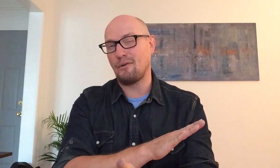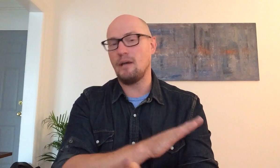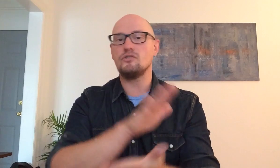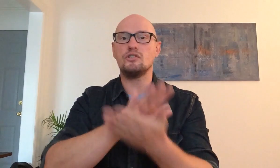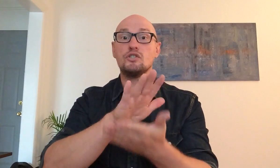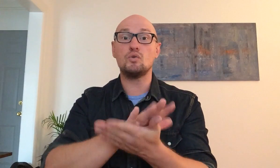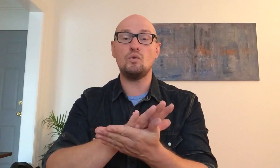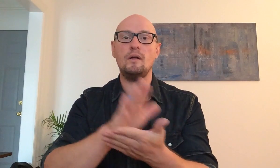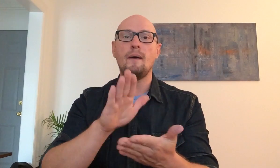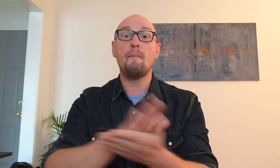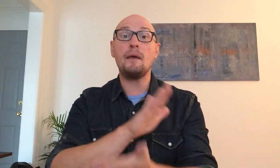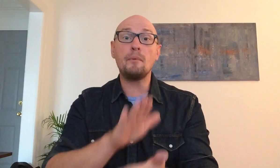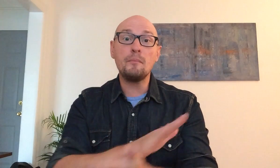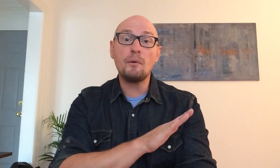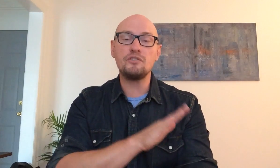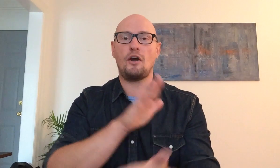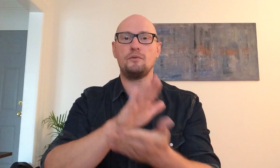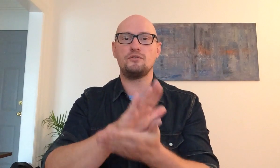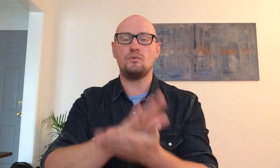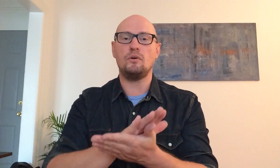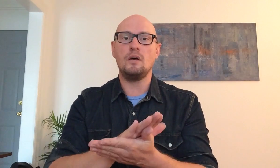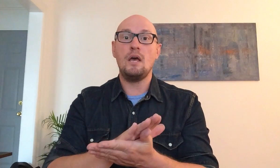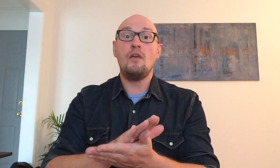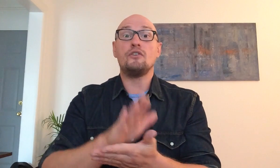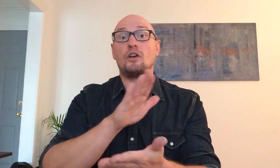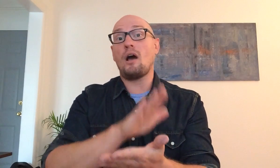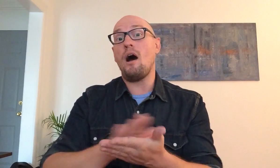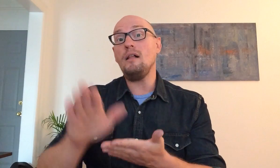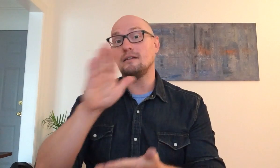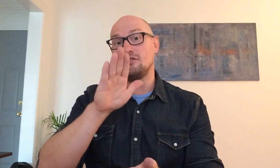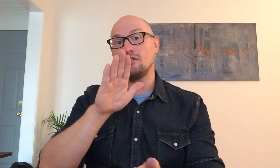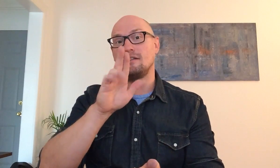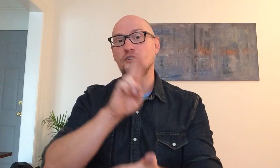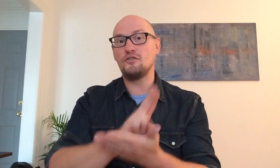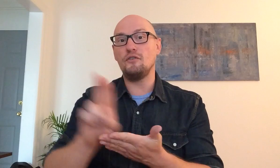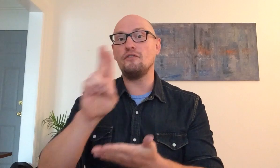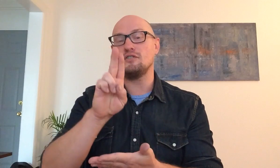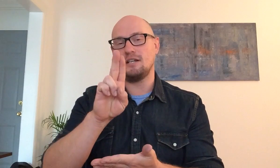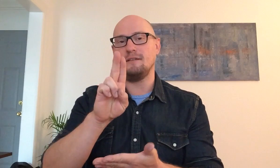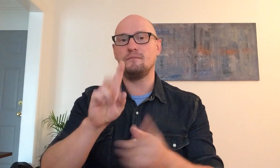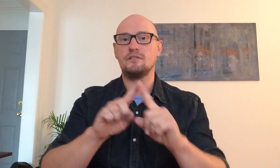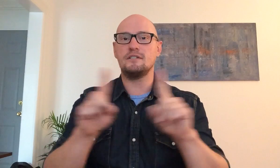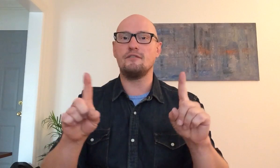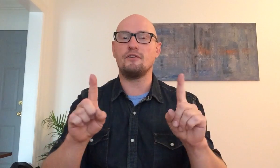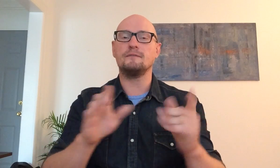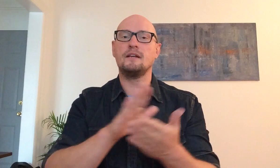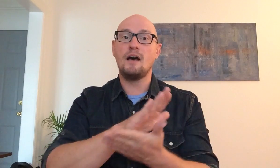alright so the school paper but we'll start with school there's a college there's University which is different